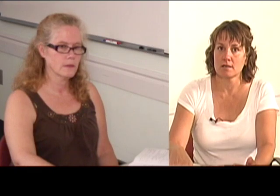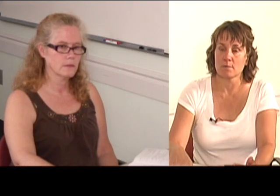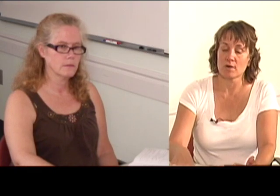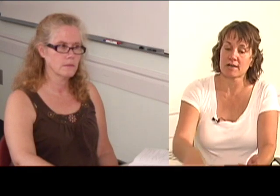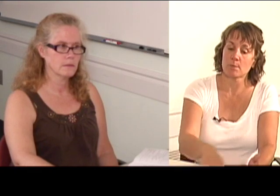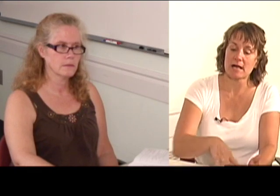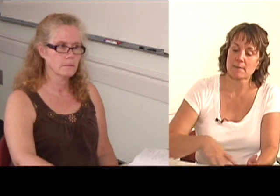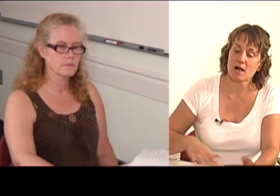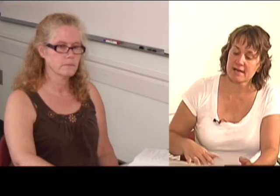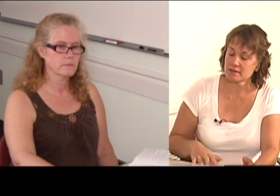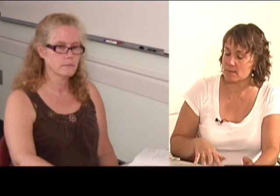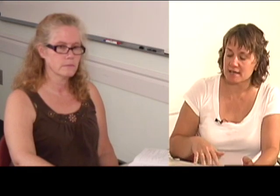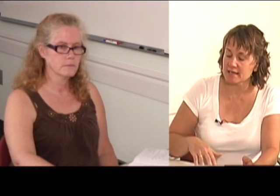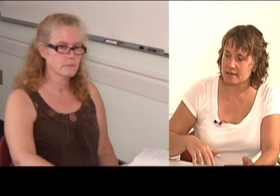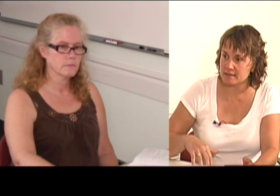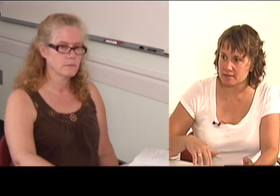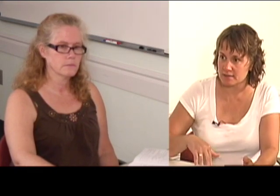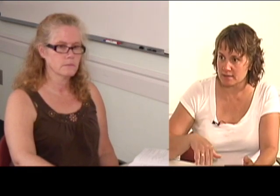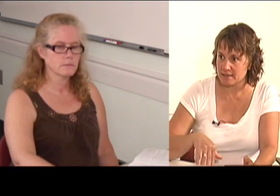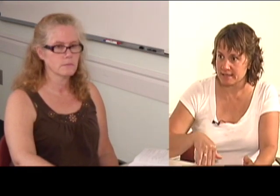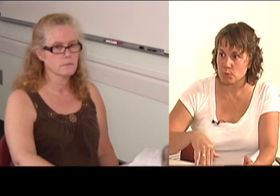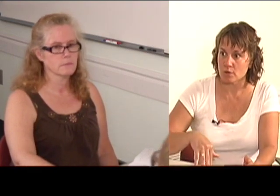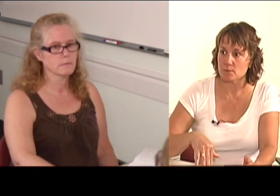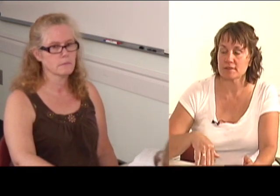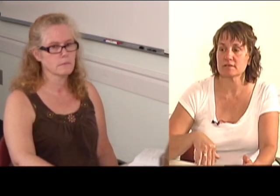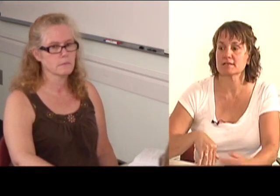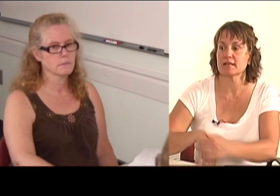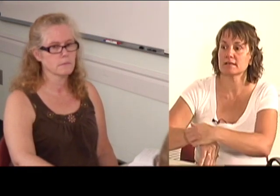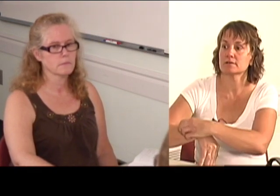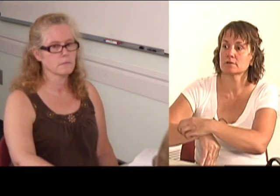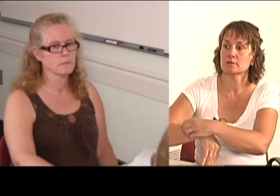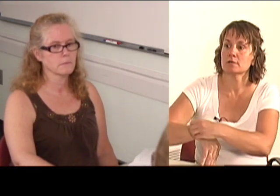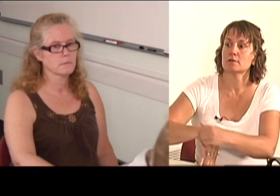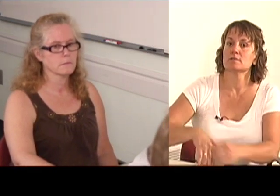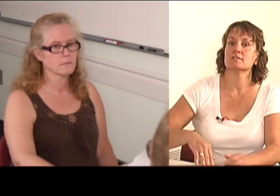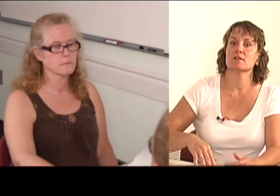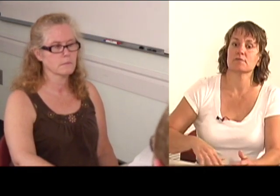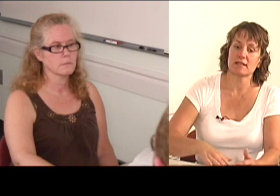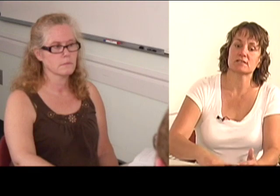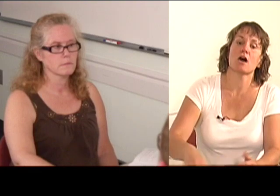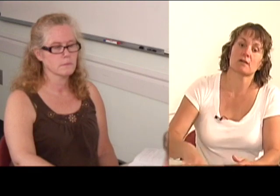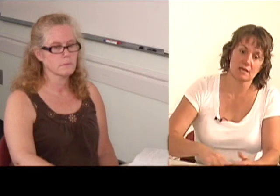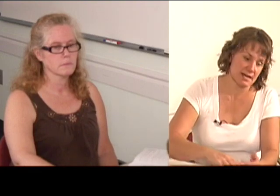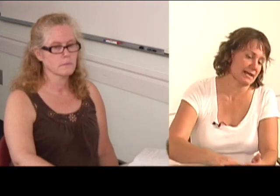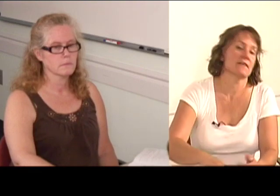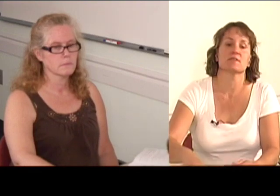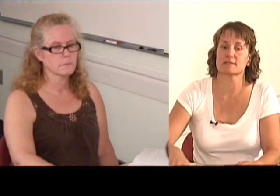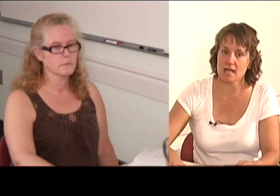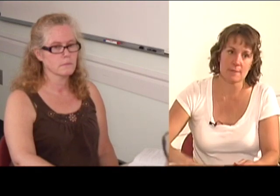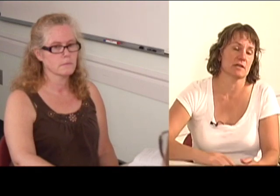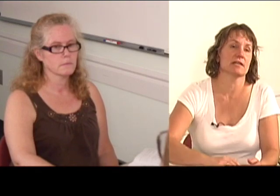And when I go back behind them, I can't hear what they're saying anymore. So if they talk a lot, I have to stop